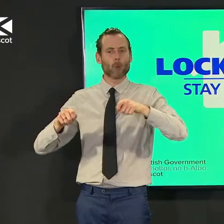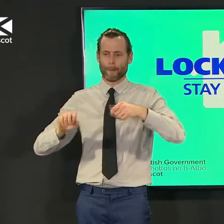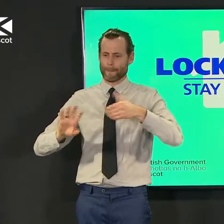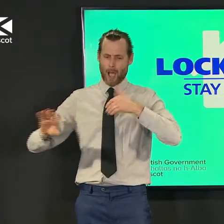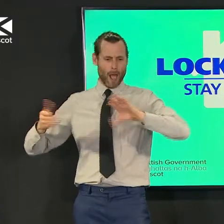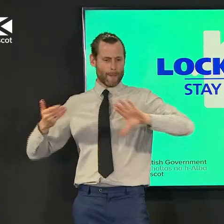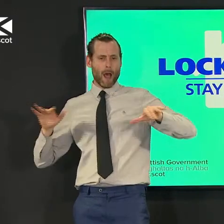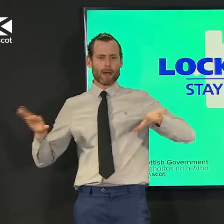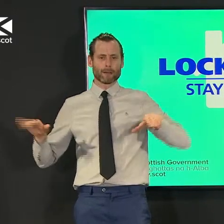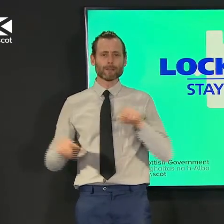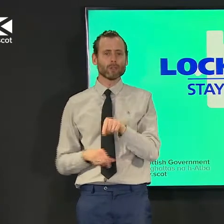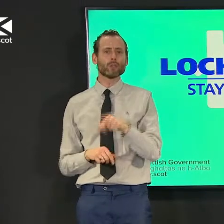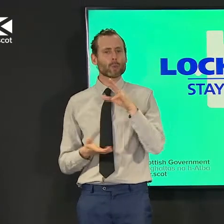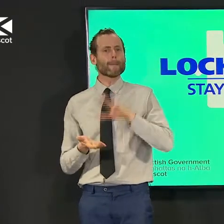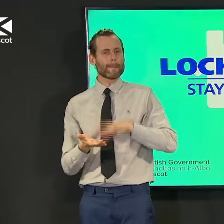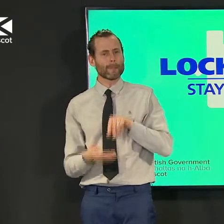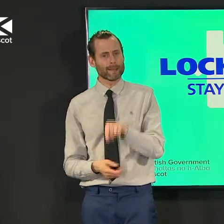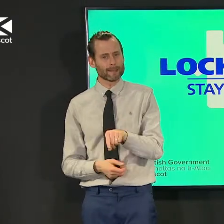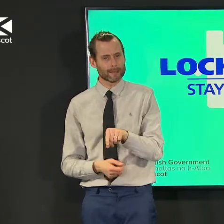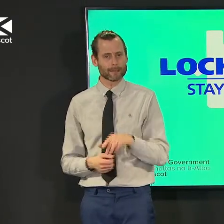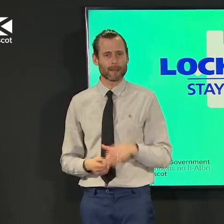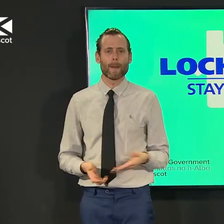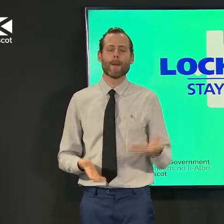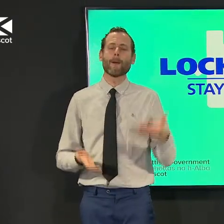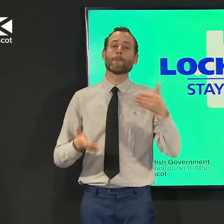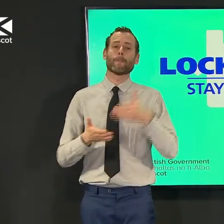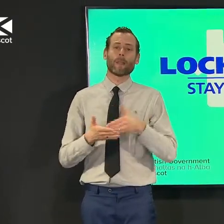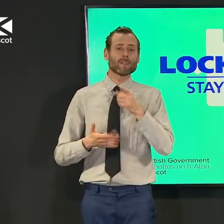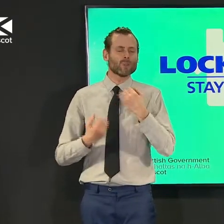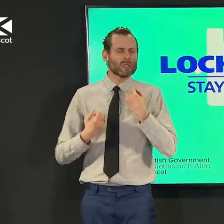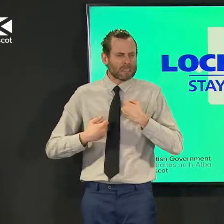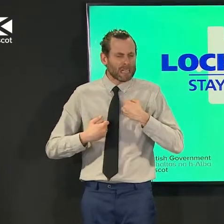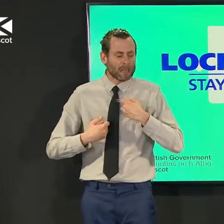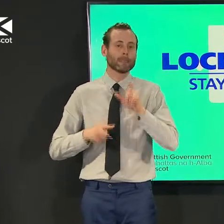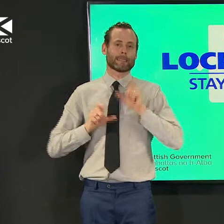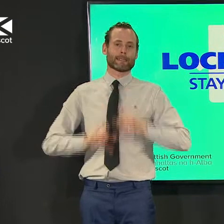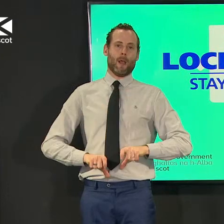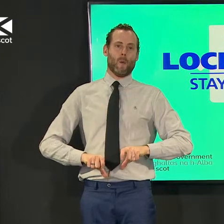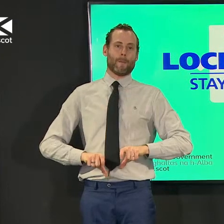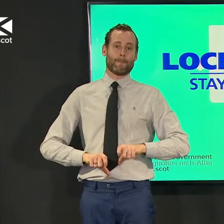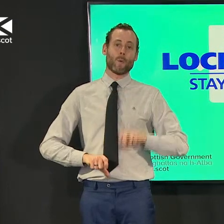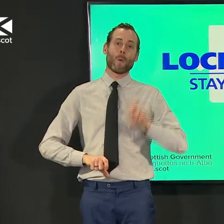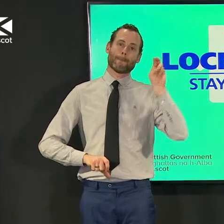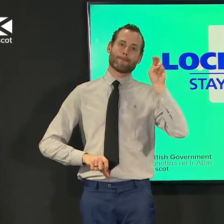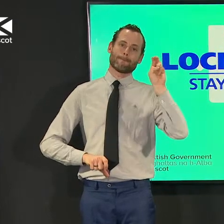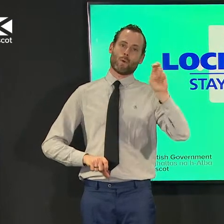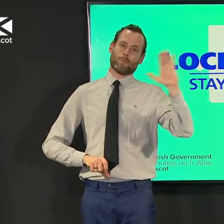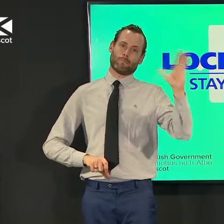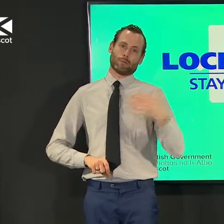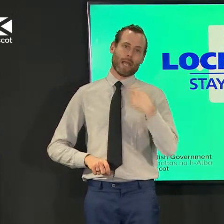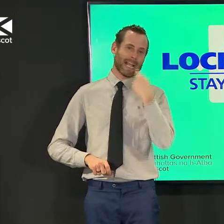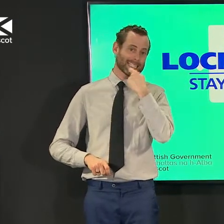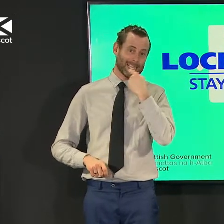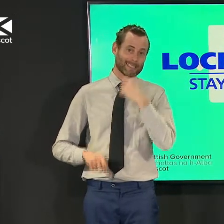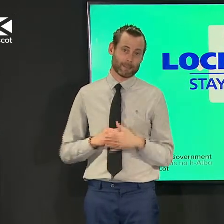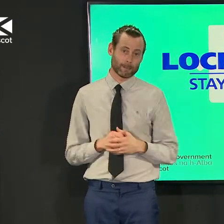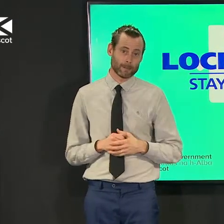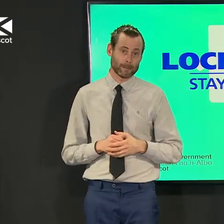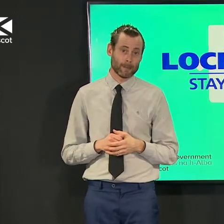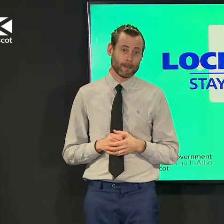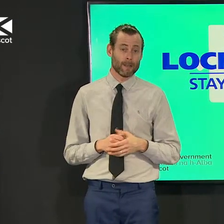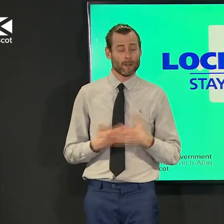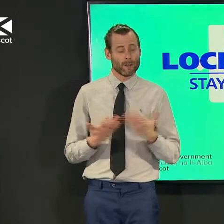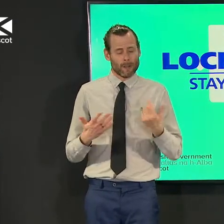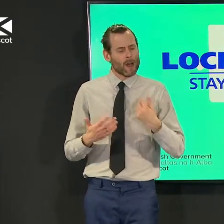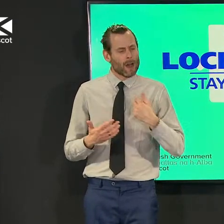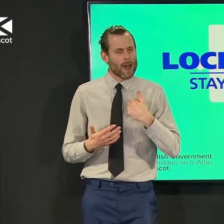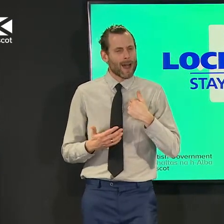might be and that you self-isolate and book a test i i don't have words to express how much i know